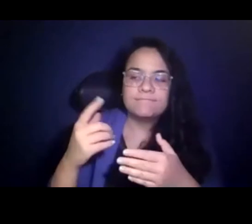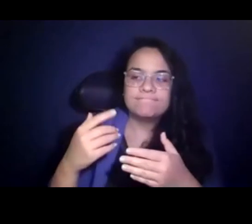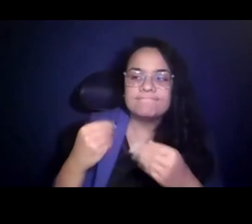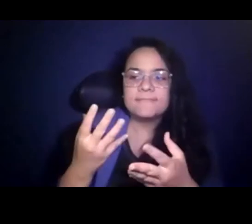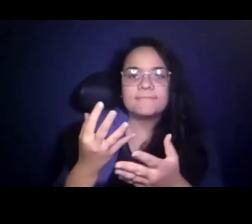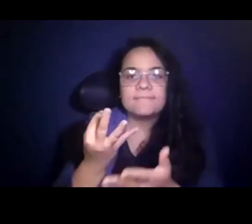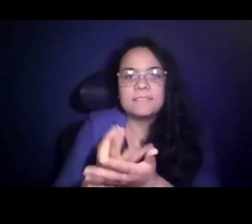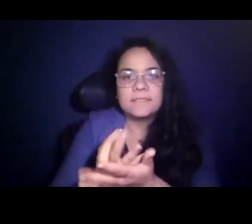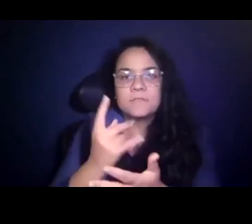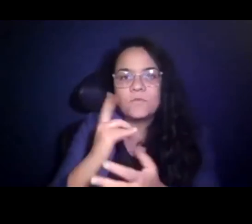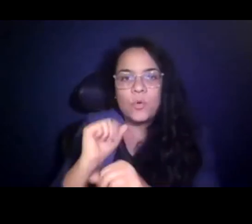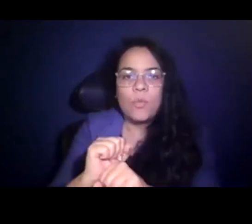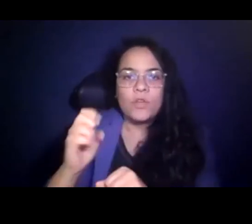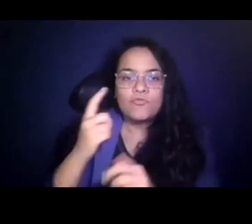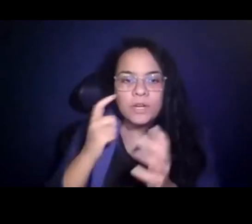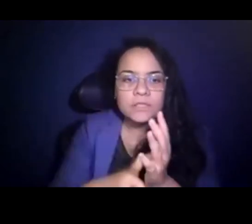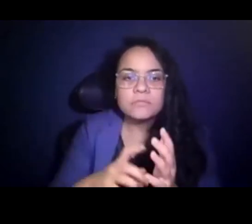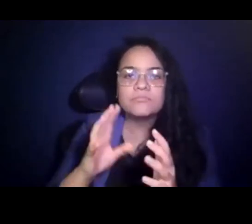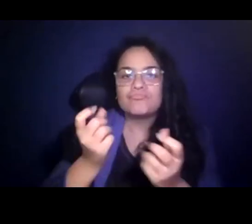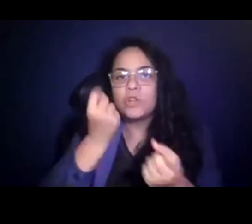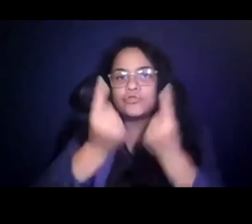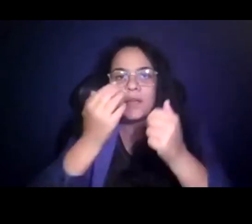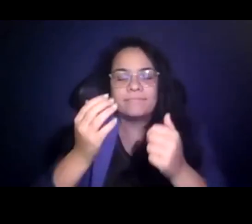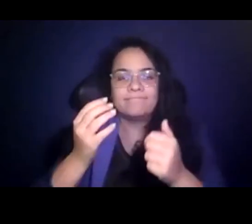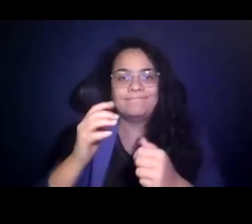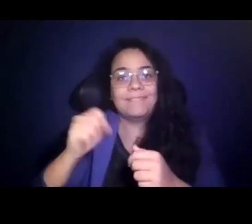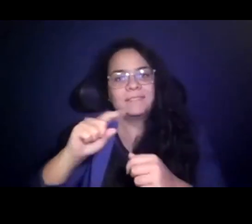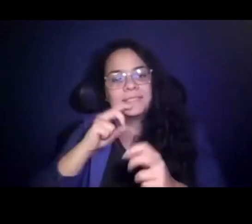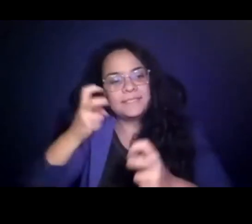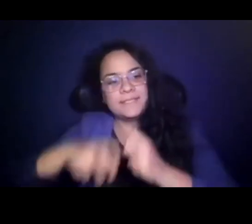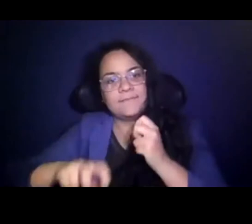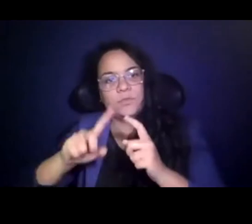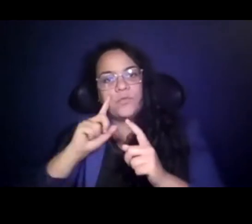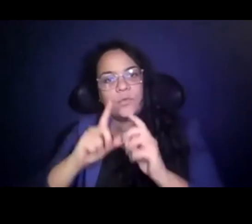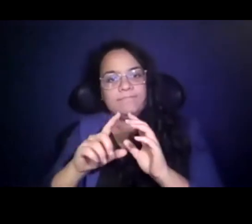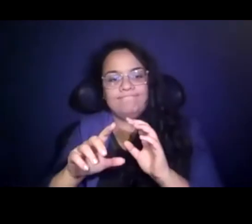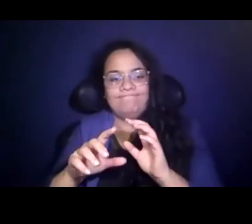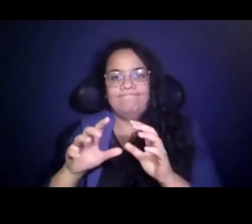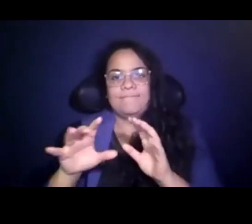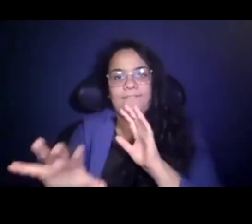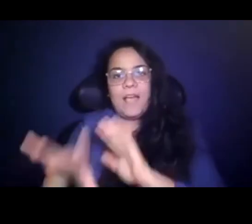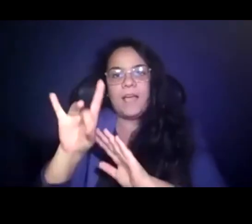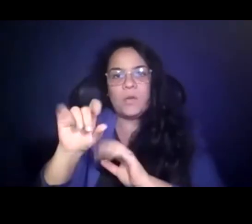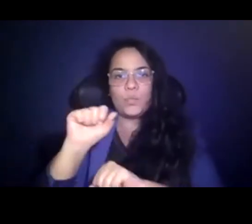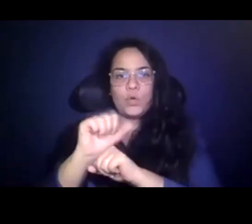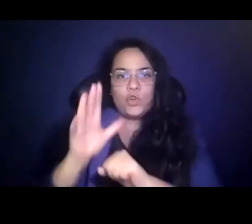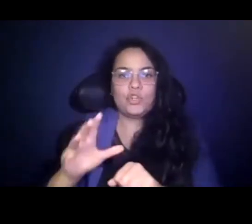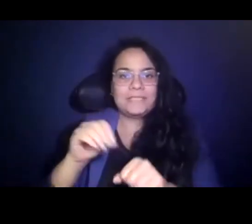and recognition, understanding how difficult it is to 15:24:40 find workers in this environment that we're in.